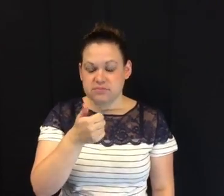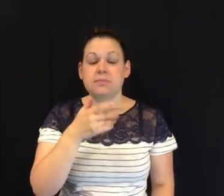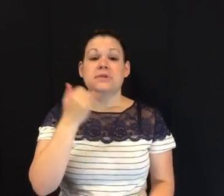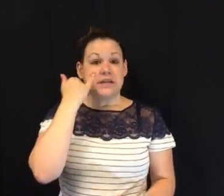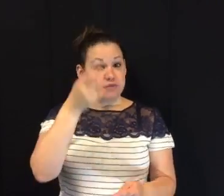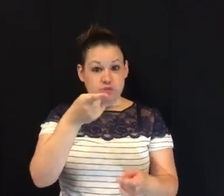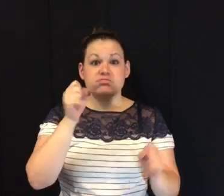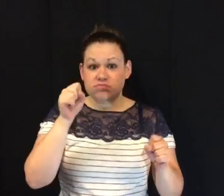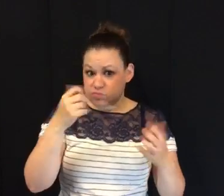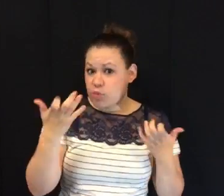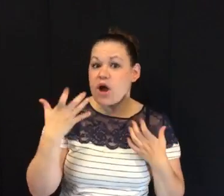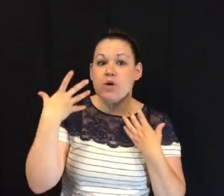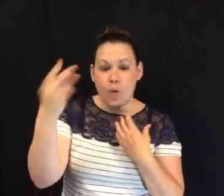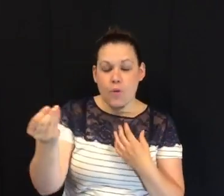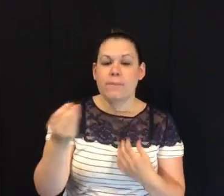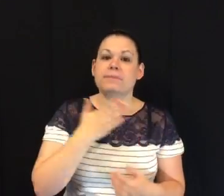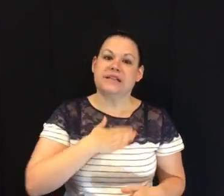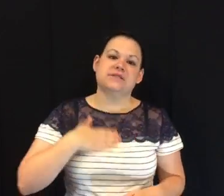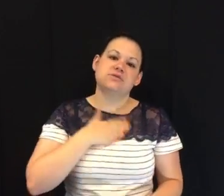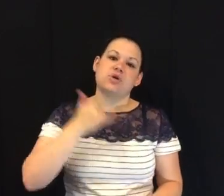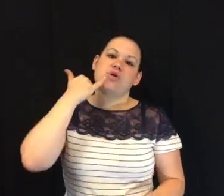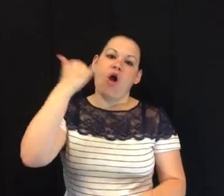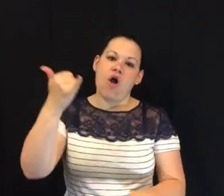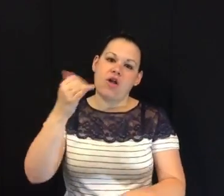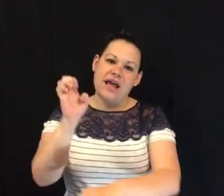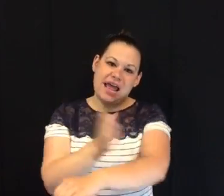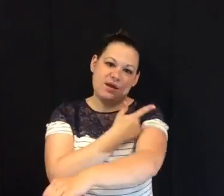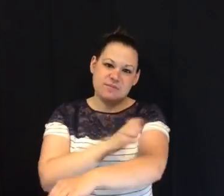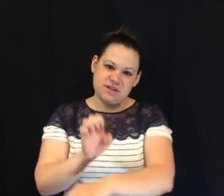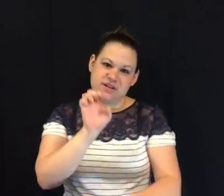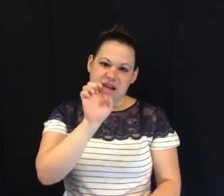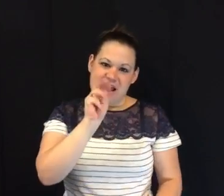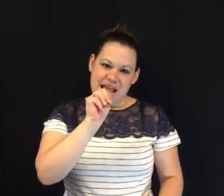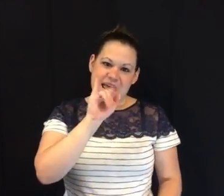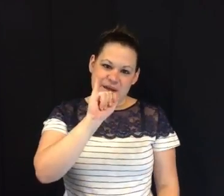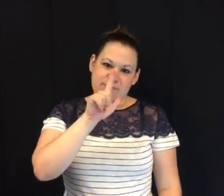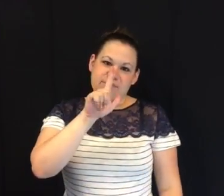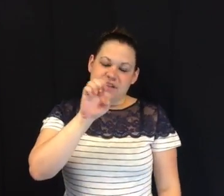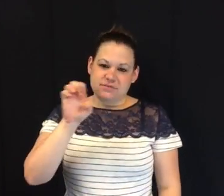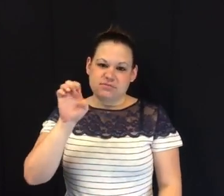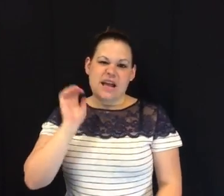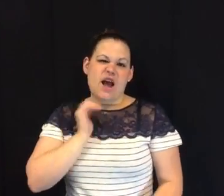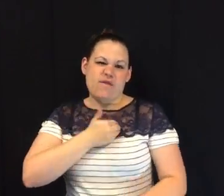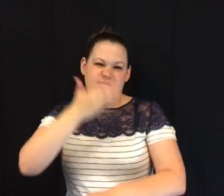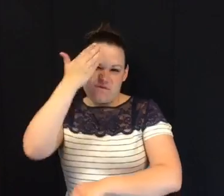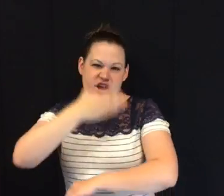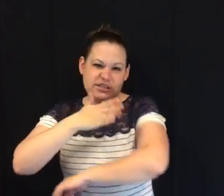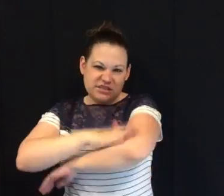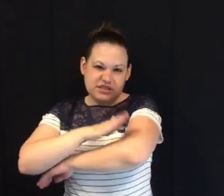If you are interested in going please call Emilee at our front desk